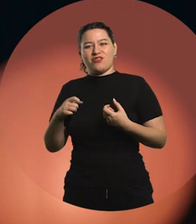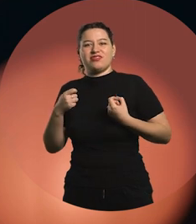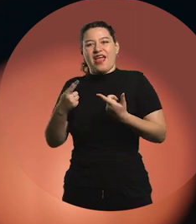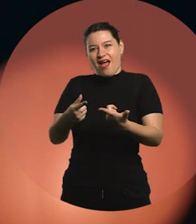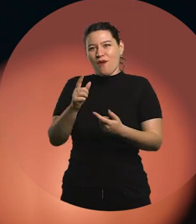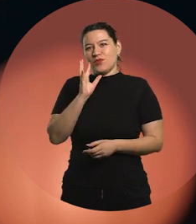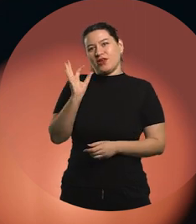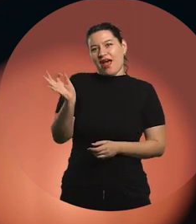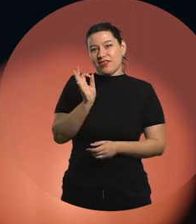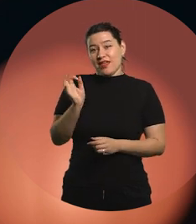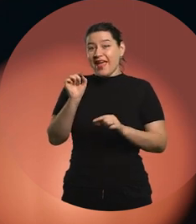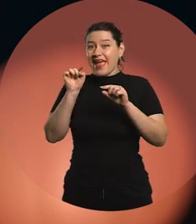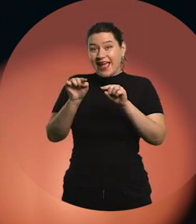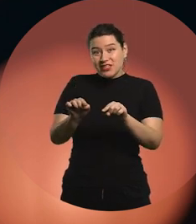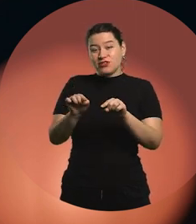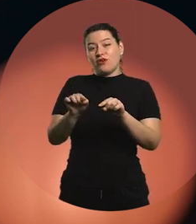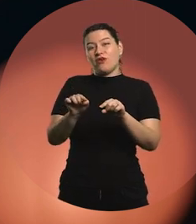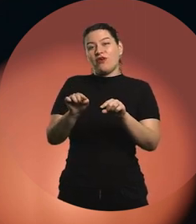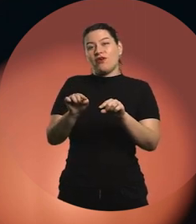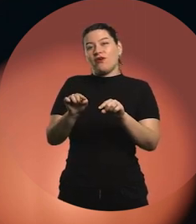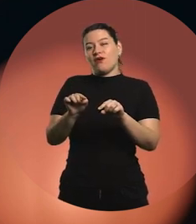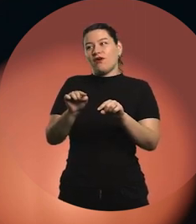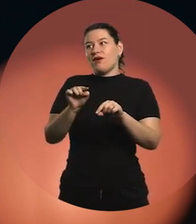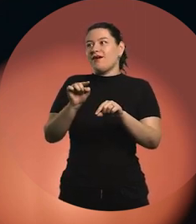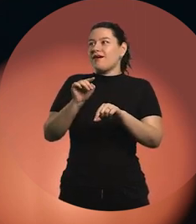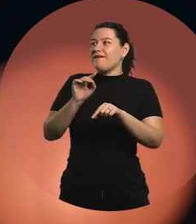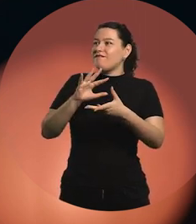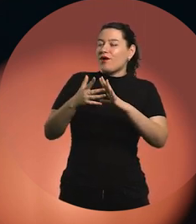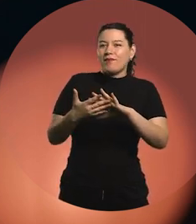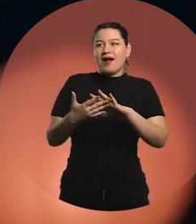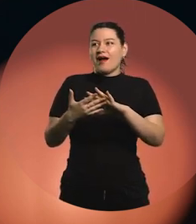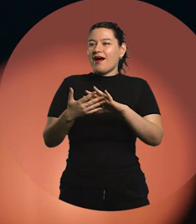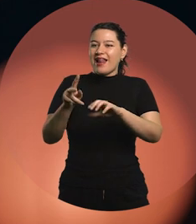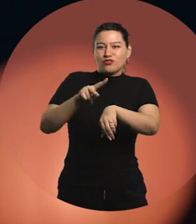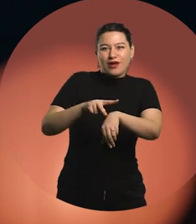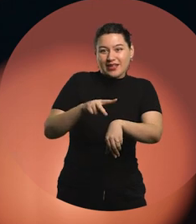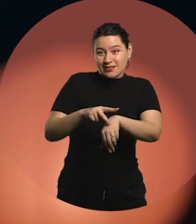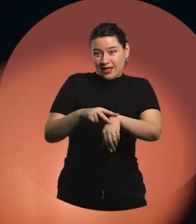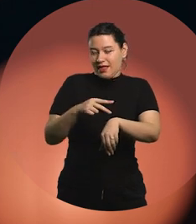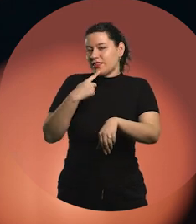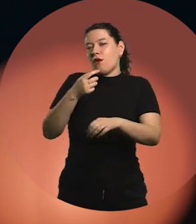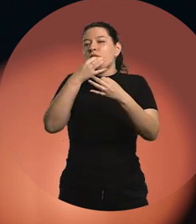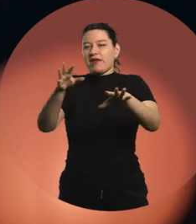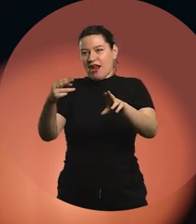That is the point. The tip, the suggestion or whatever you want to call it, Darío.